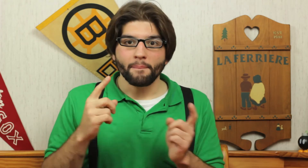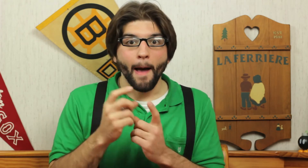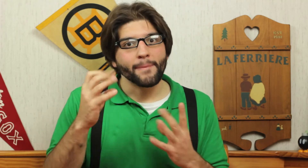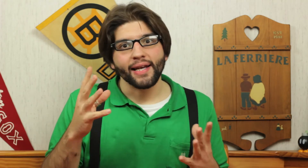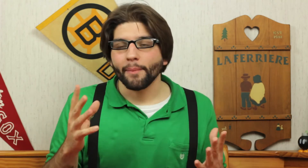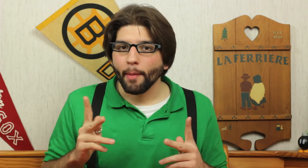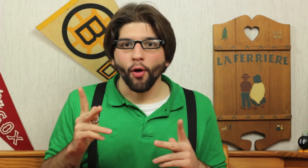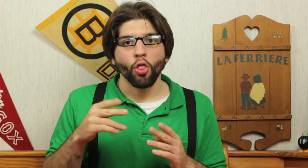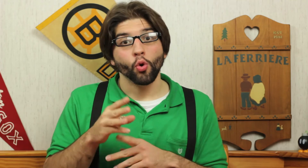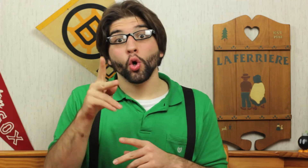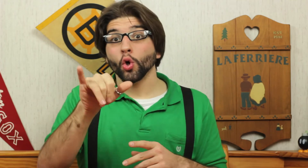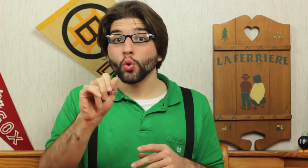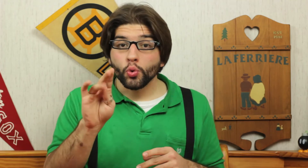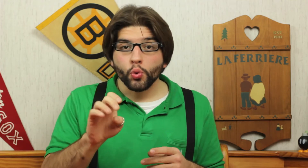I've met many people through YouTube etc.